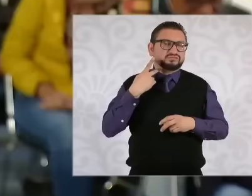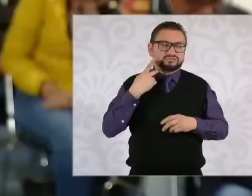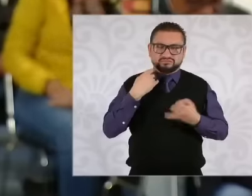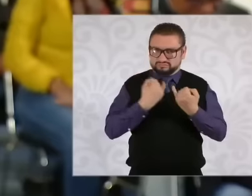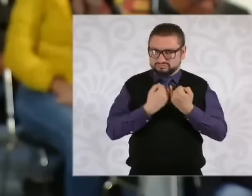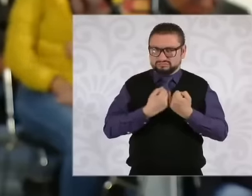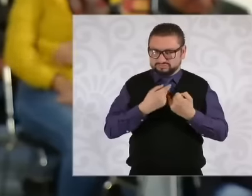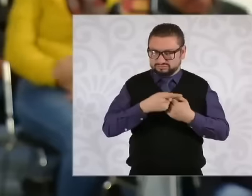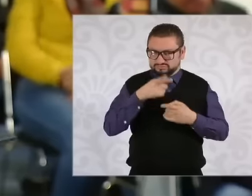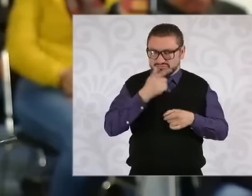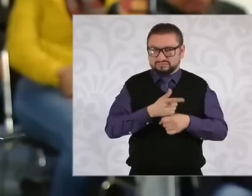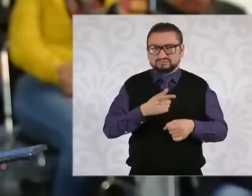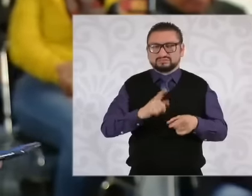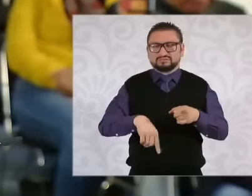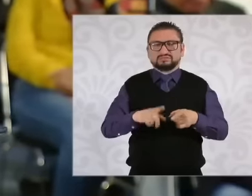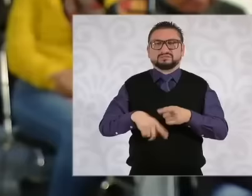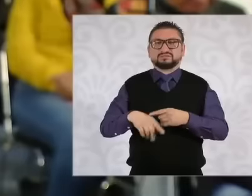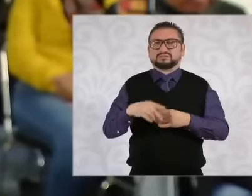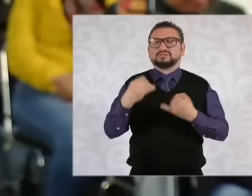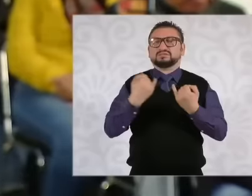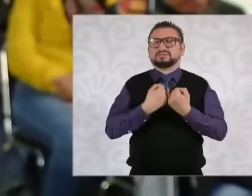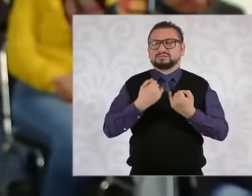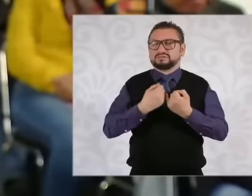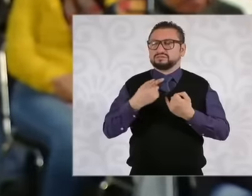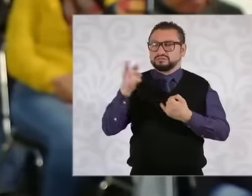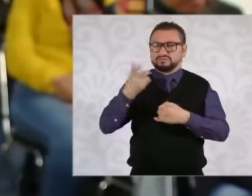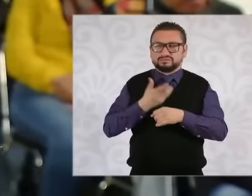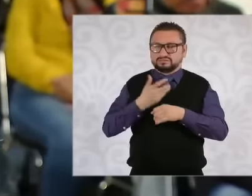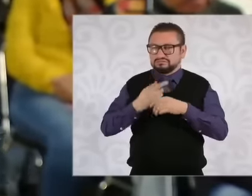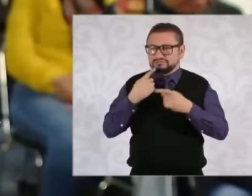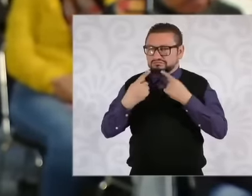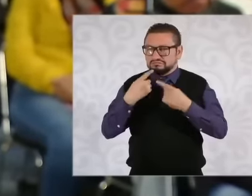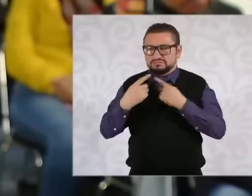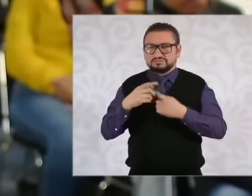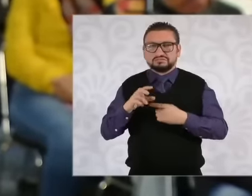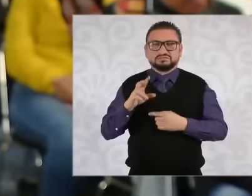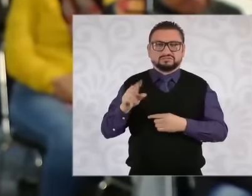addresses the refusal of dialogue with the United States and asked the Judge's consideration to